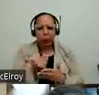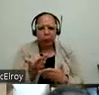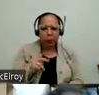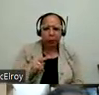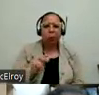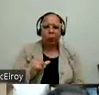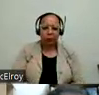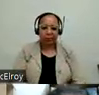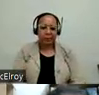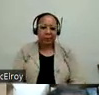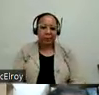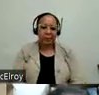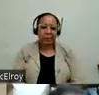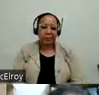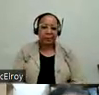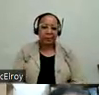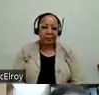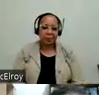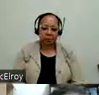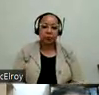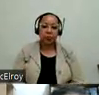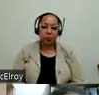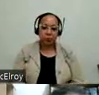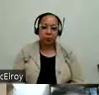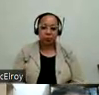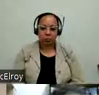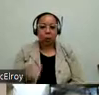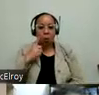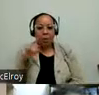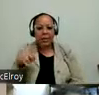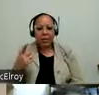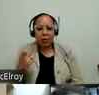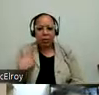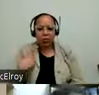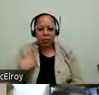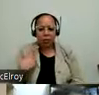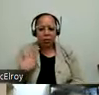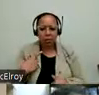I see a question in the chat about our